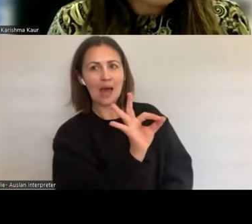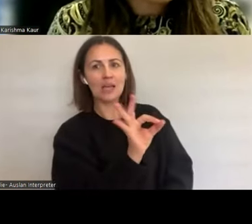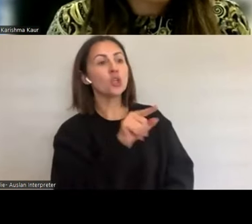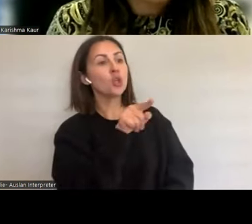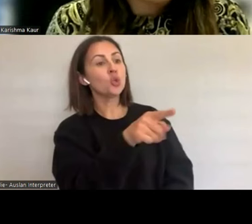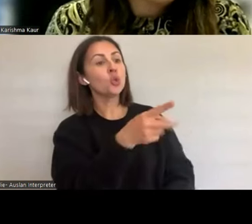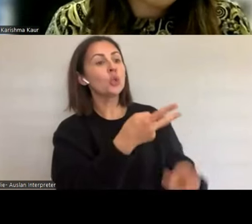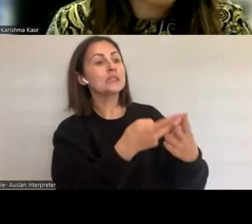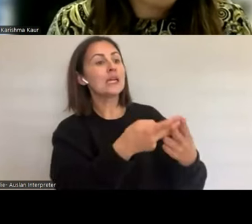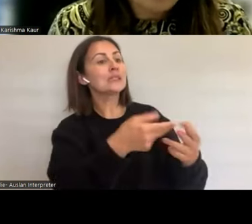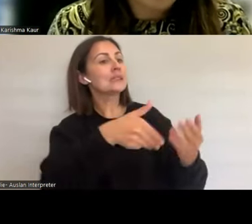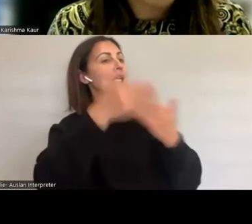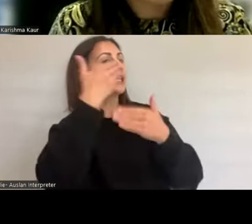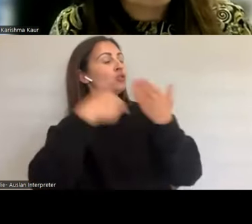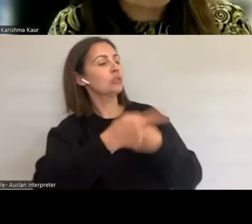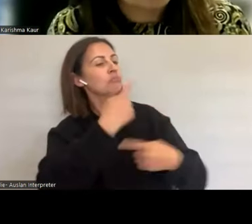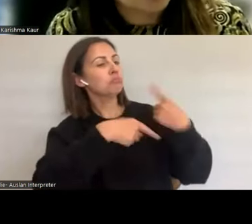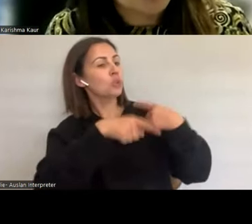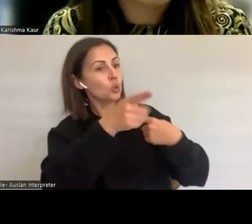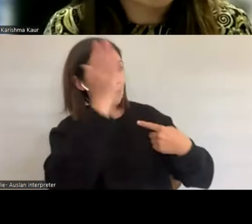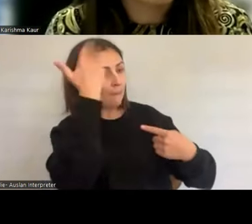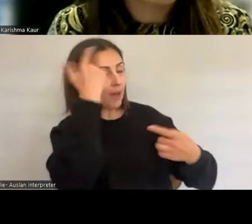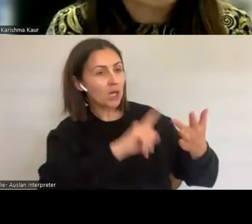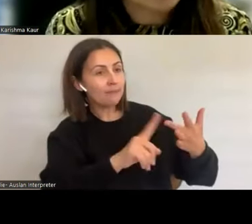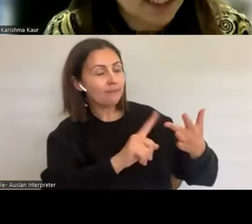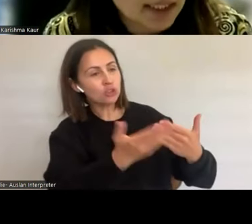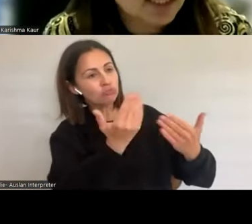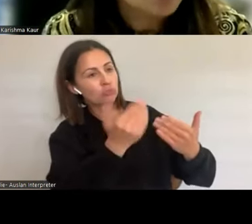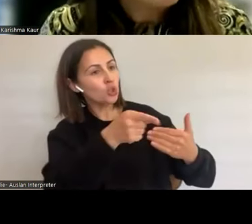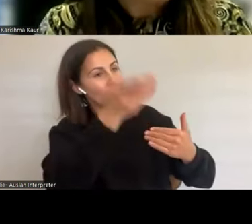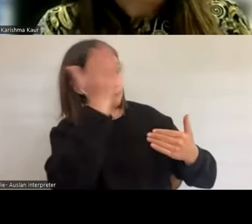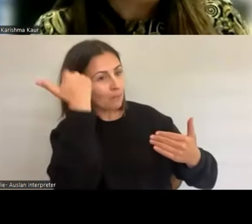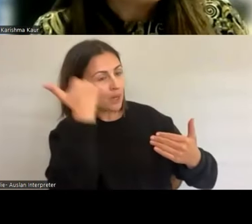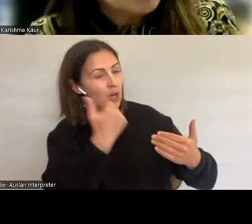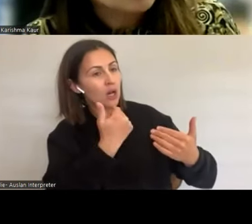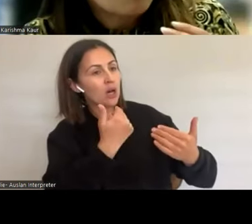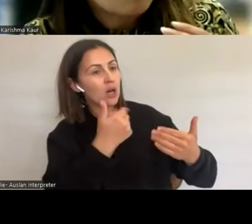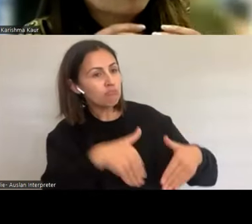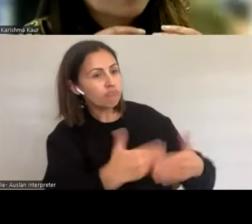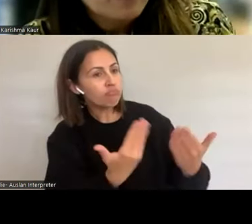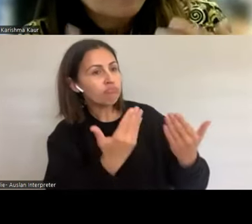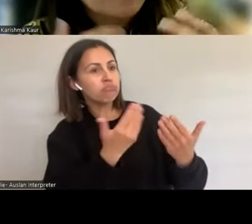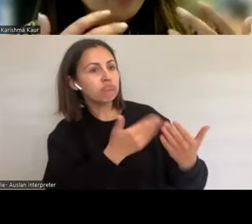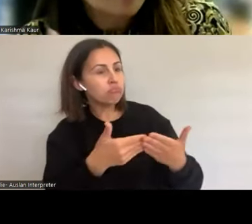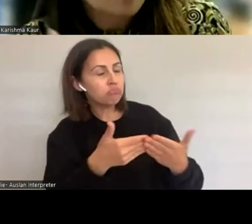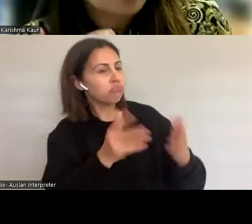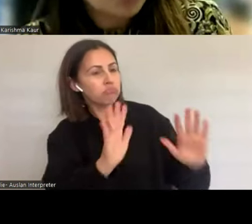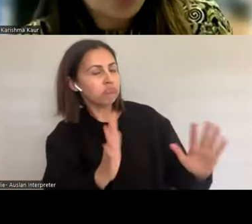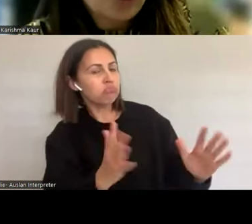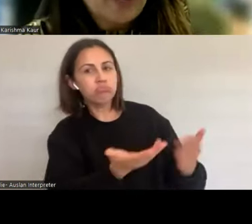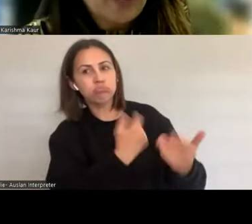and give them that safe space, come and talk to us about your needs. That if you're able to do that,